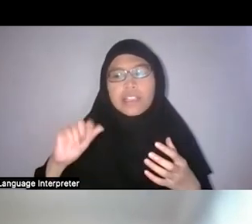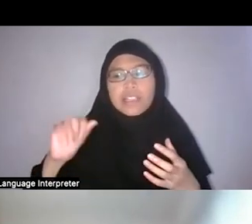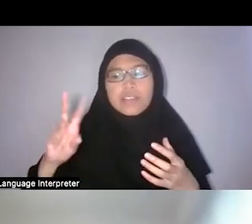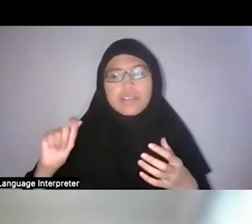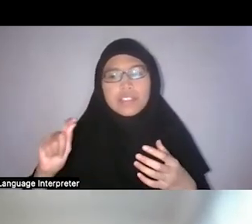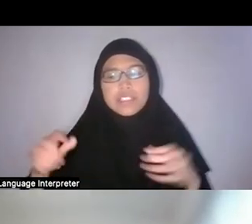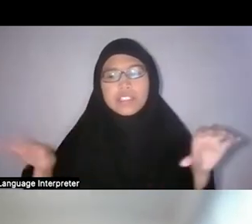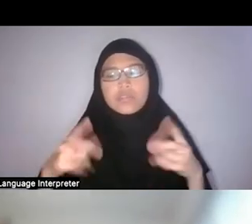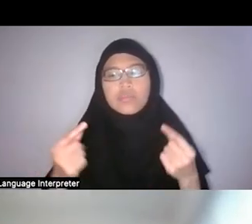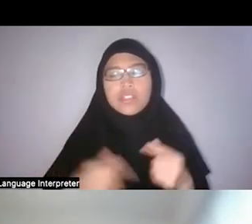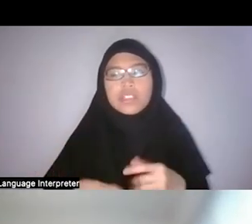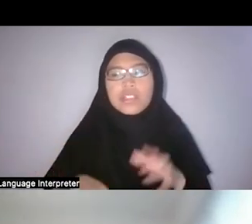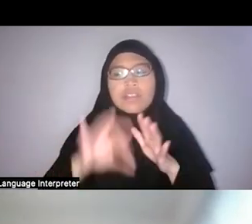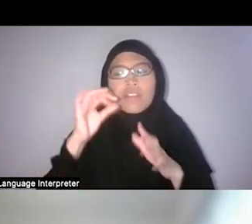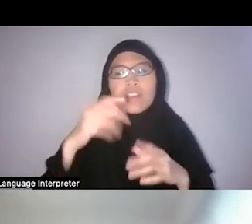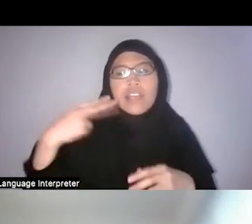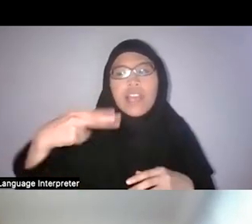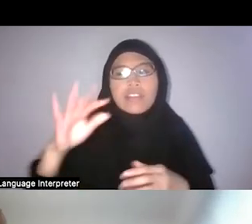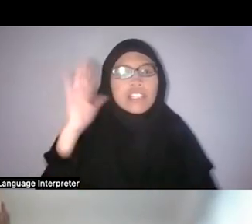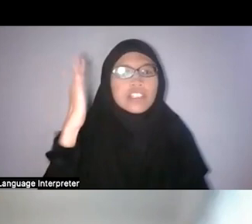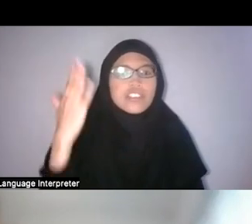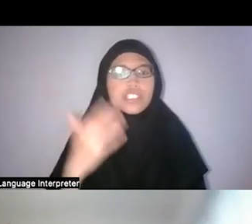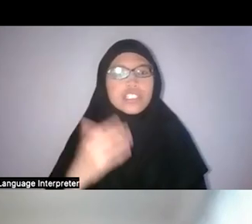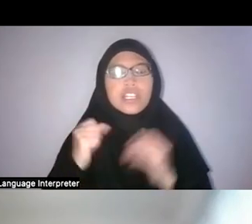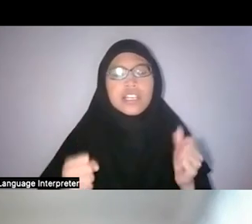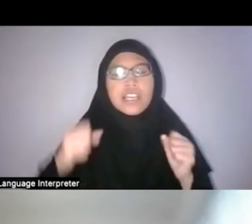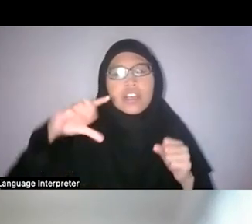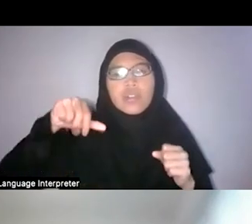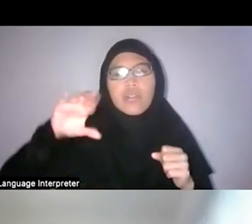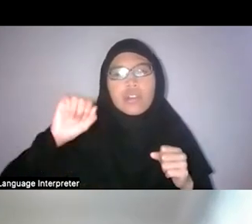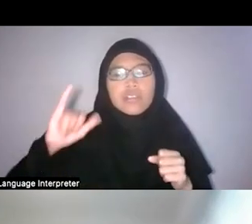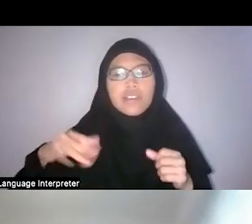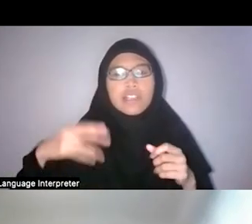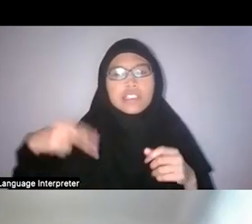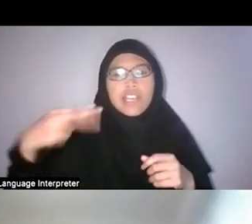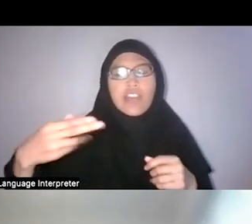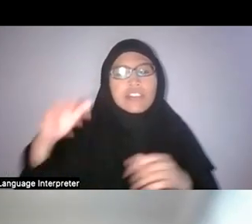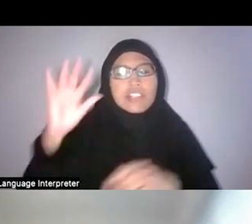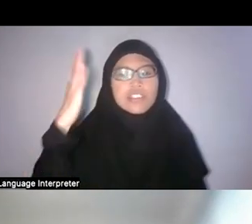like trees that would qualify as heritage trees— on the hill and then tried to submit it to I think